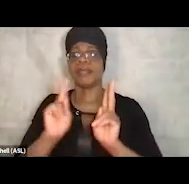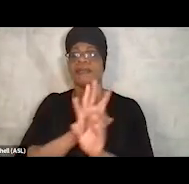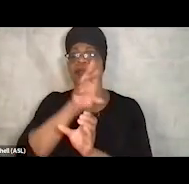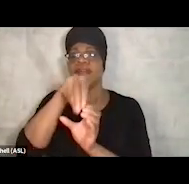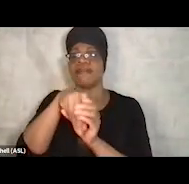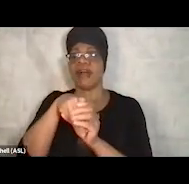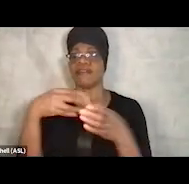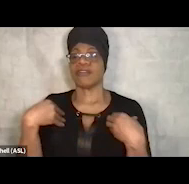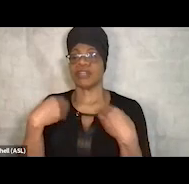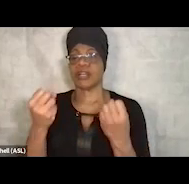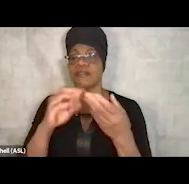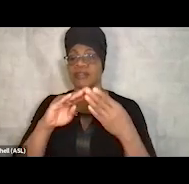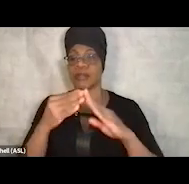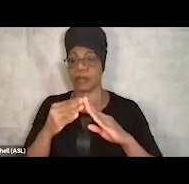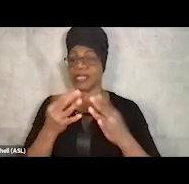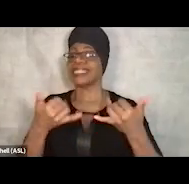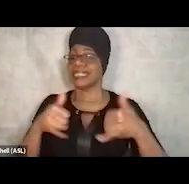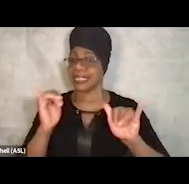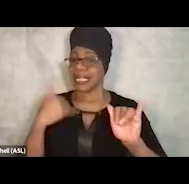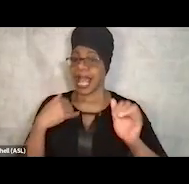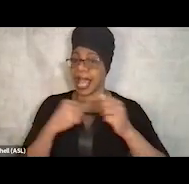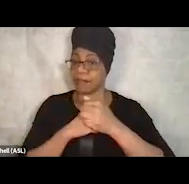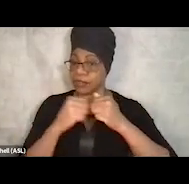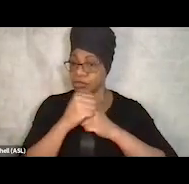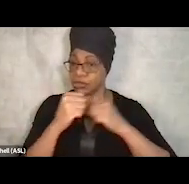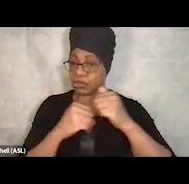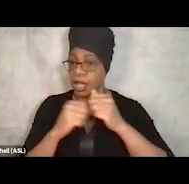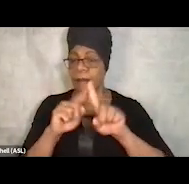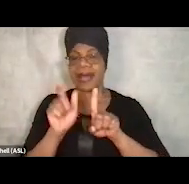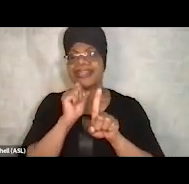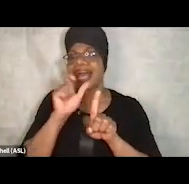to still have some structure, but they don't have to have the credit rating,